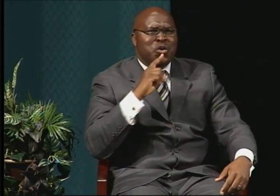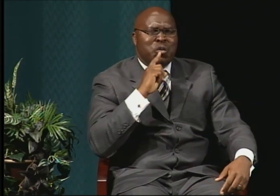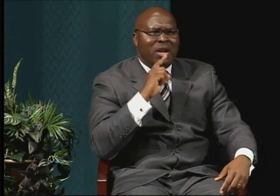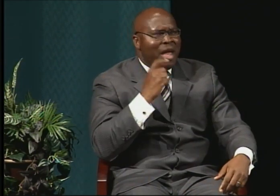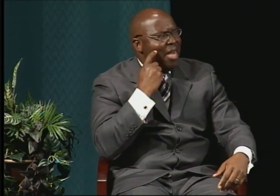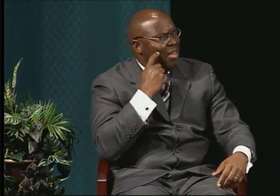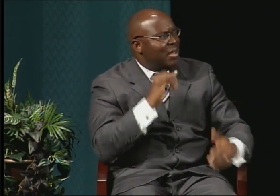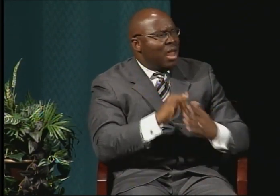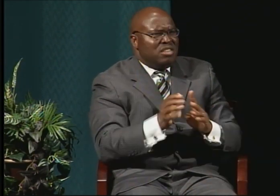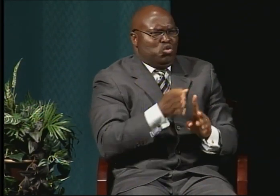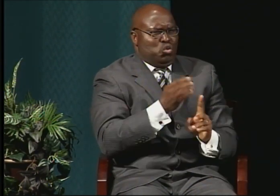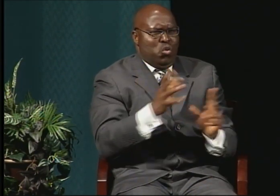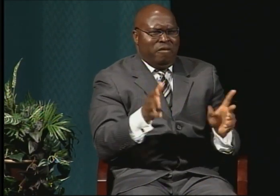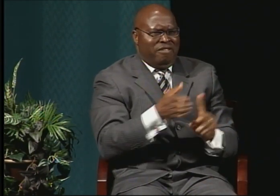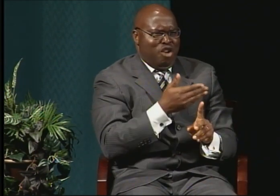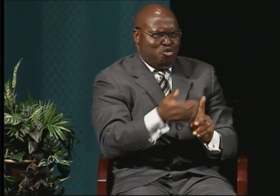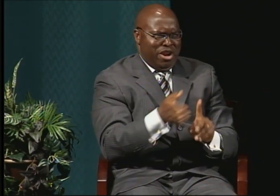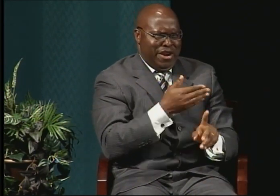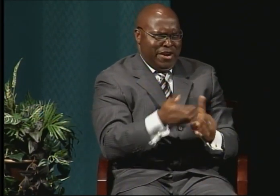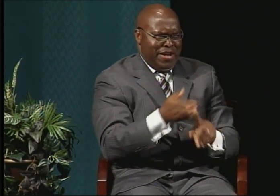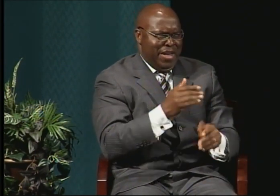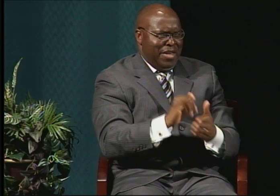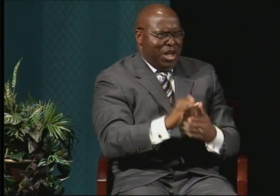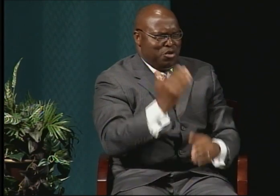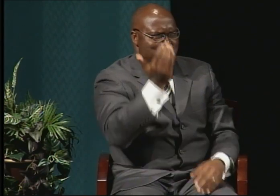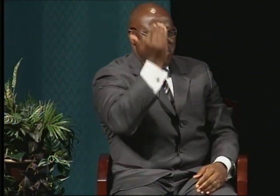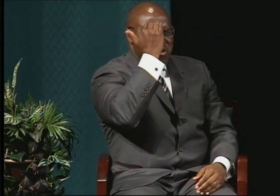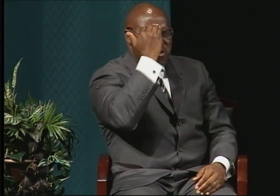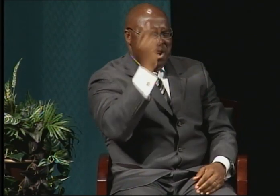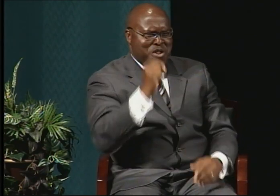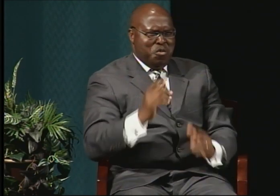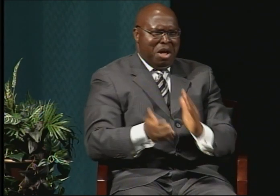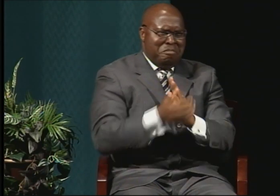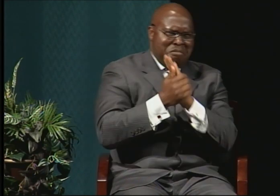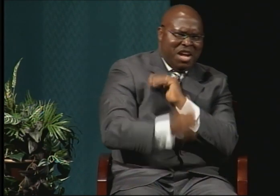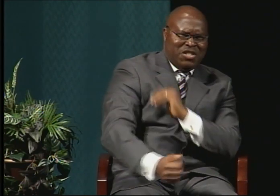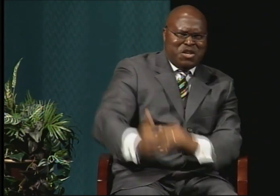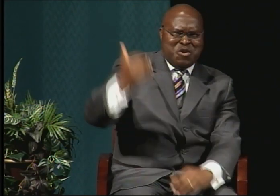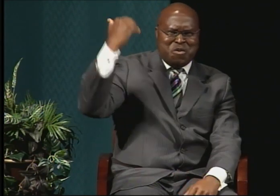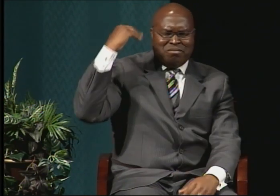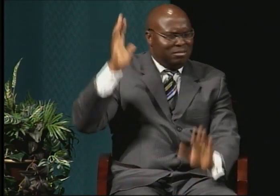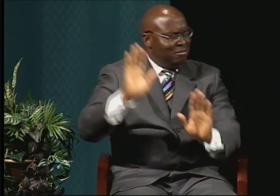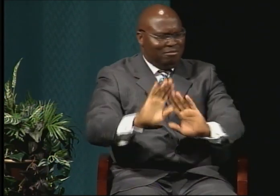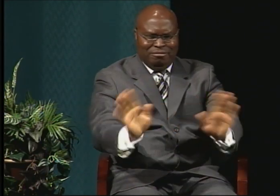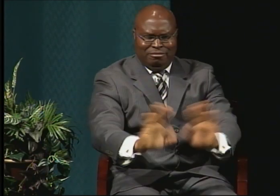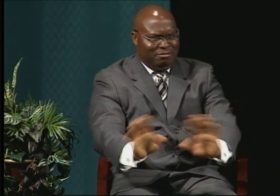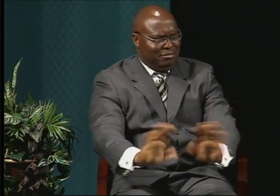That someone is a master at something. Because that's not quite true. And when I did receive my PhD,